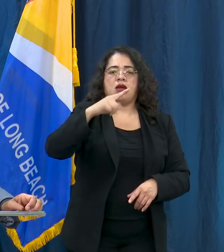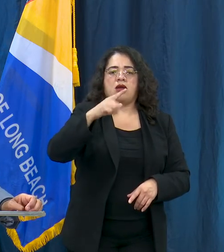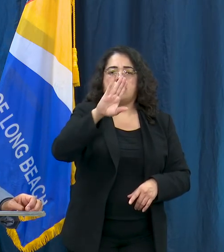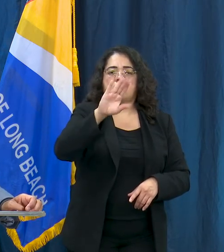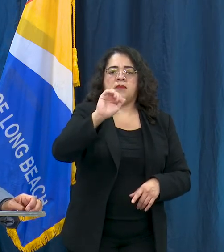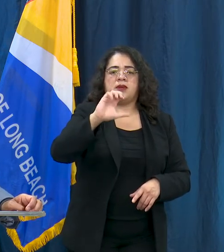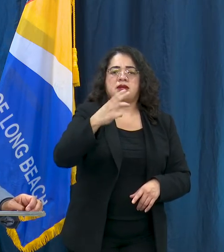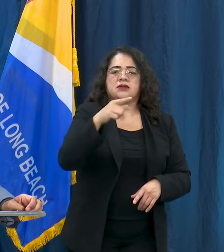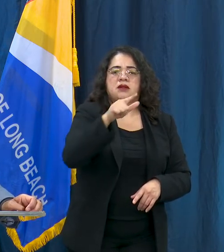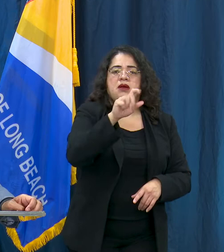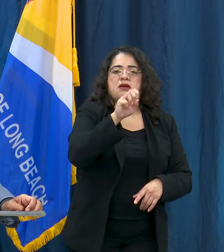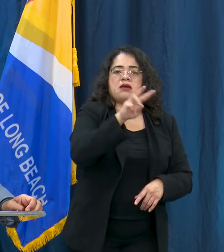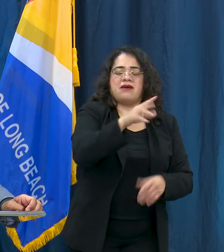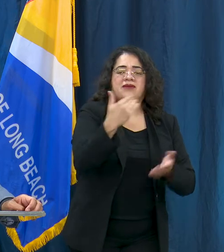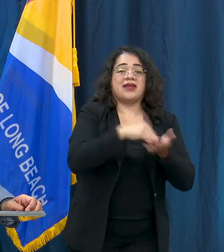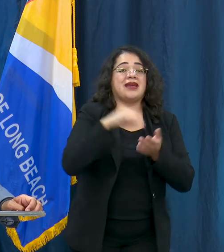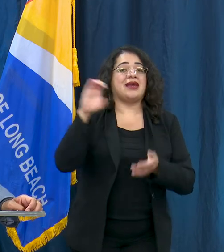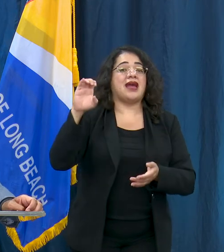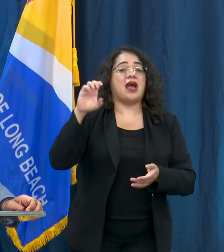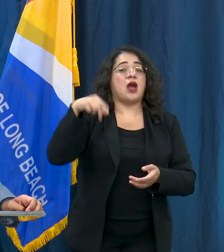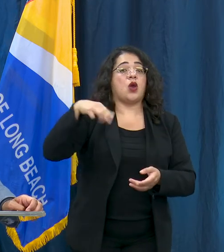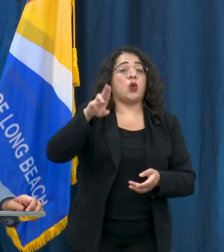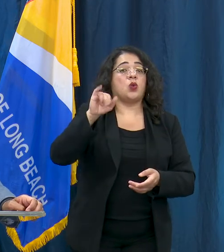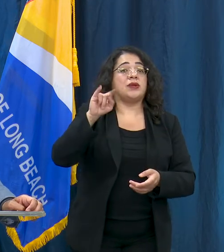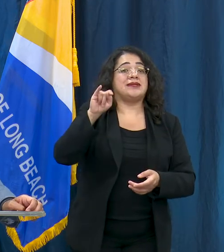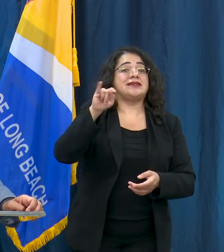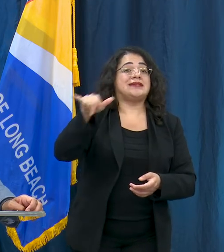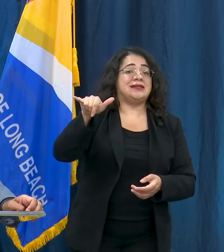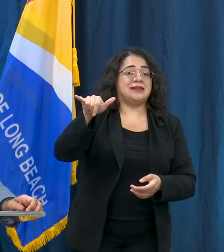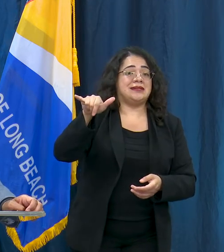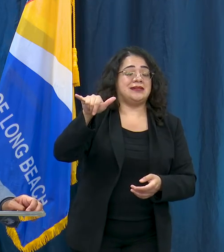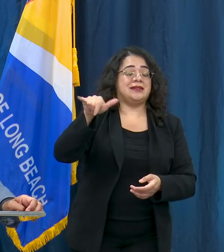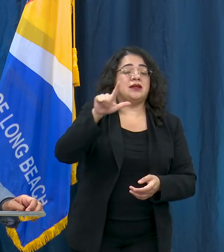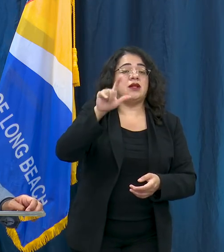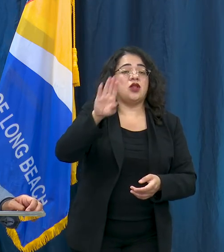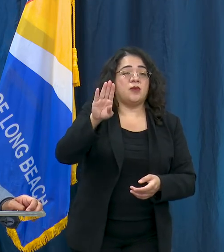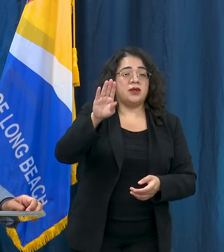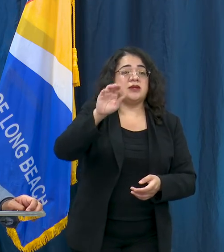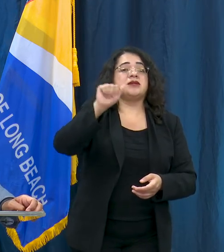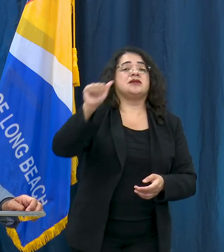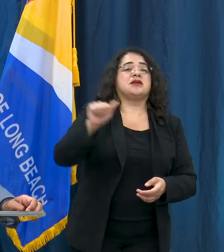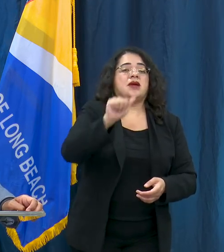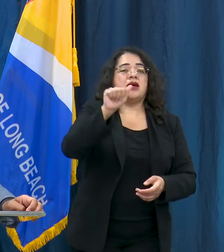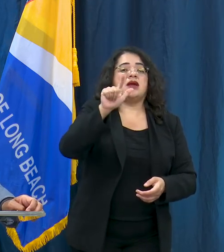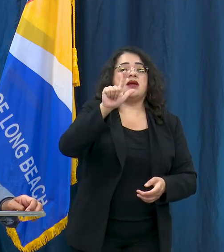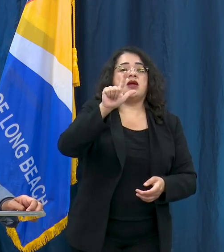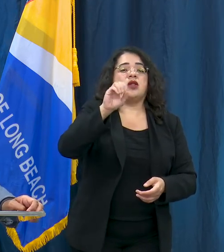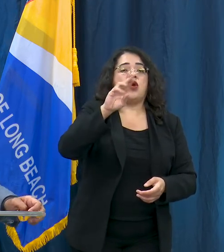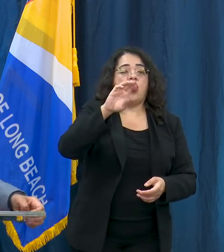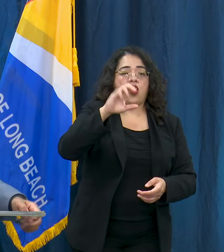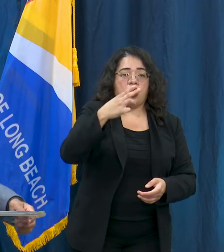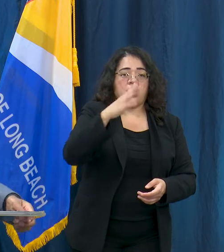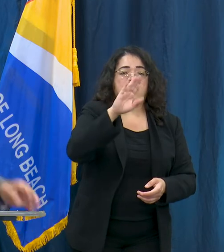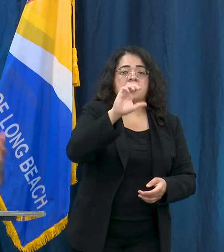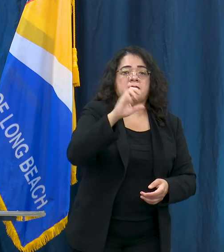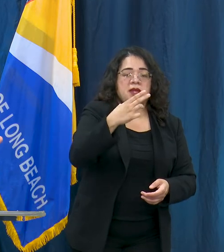EquityLB@longbeach.gov. We have a real diverse team of city leadership and staff that are leading this effort and so i want to